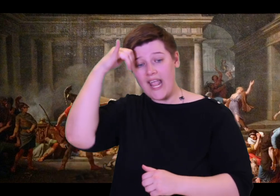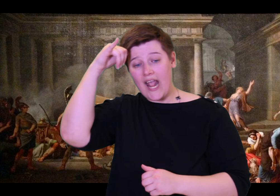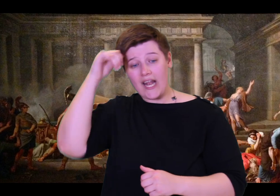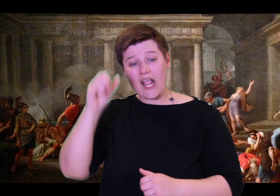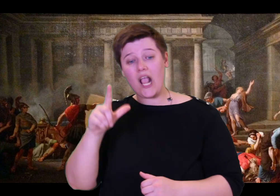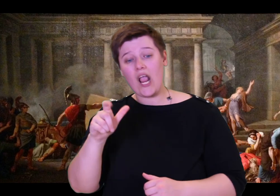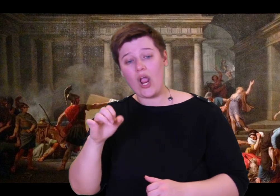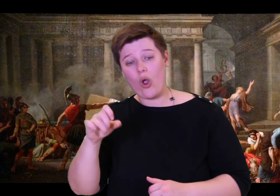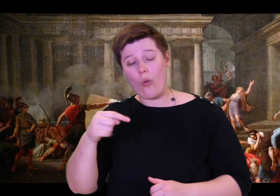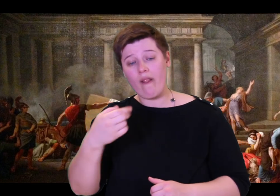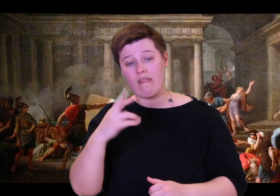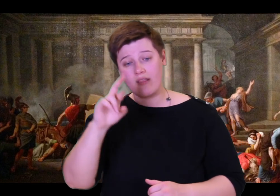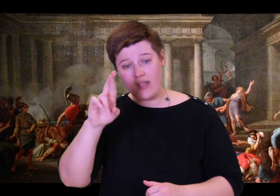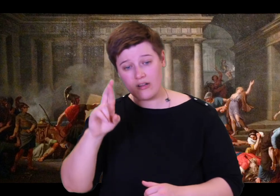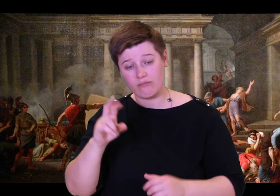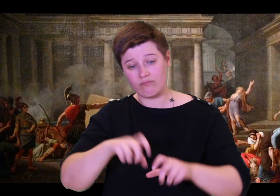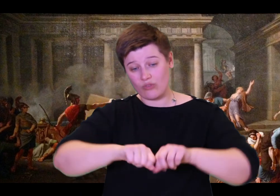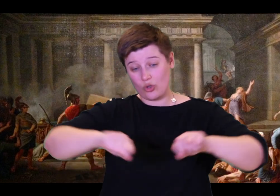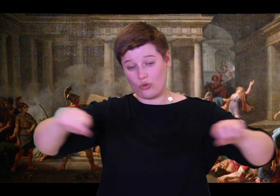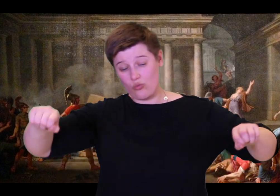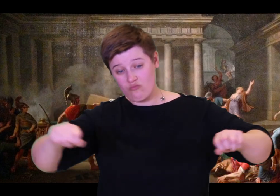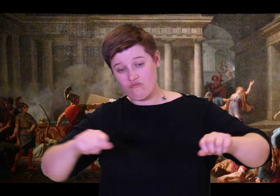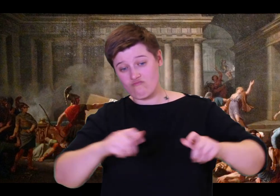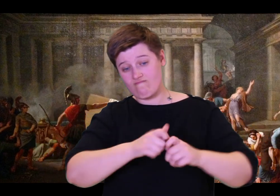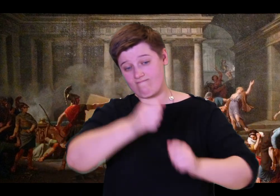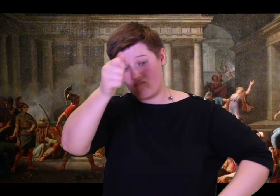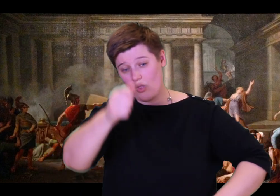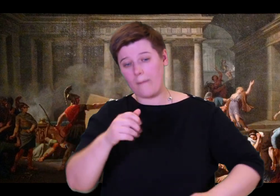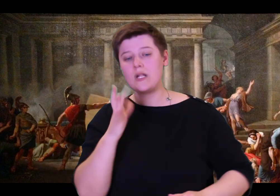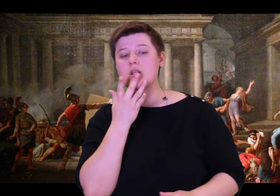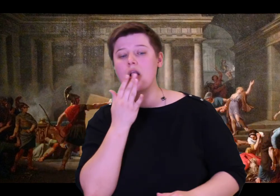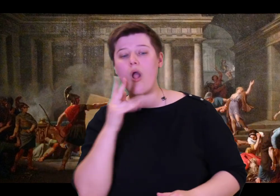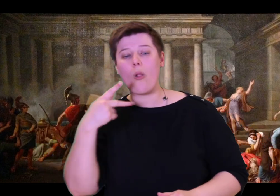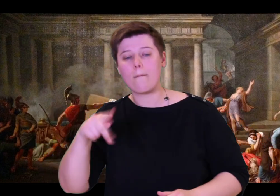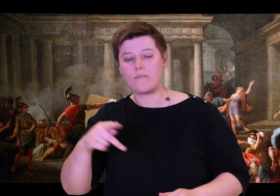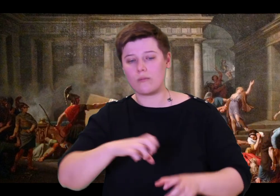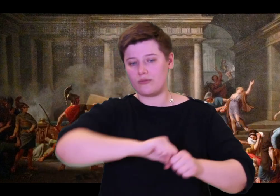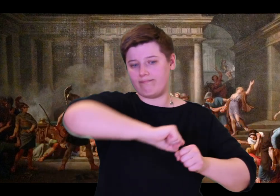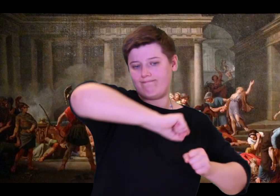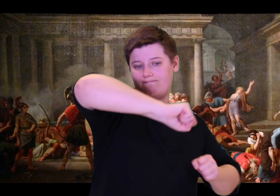and skillfully transformed the trunk into a bedpost. With a drill I bored